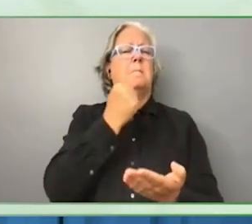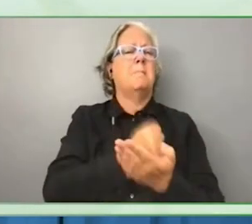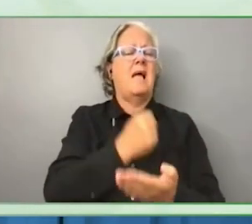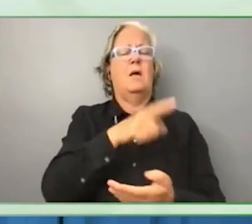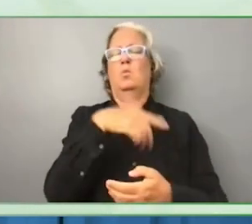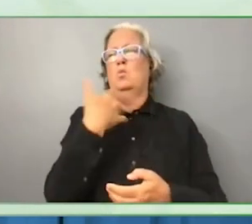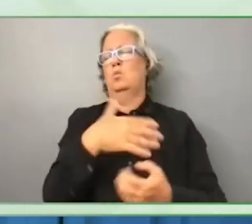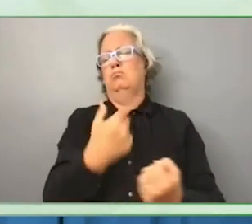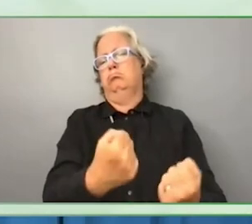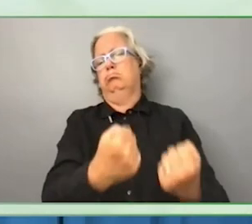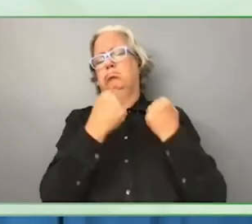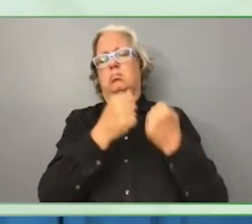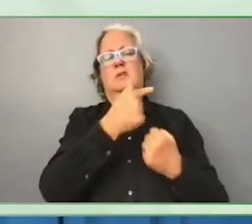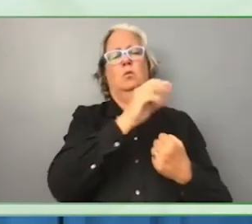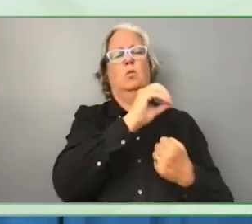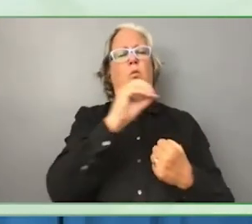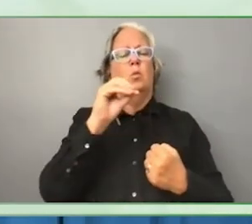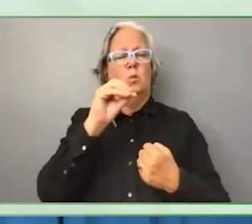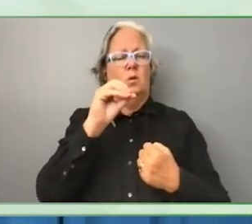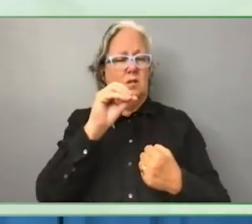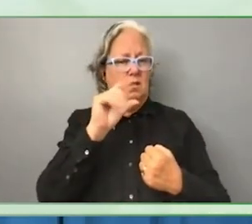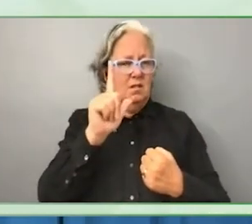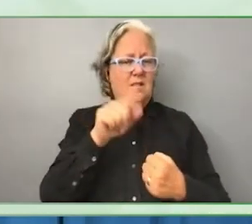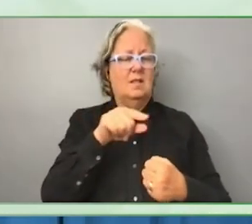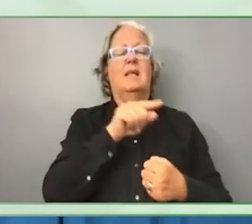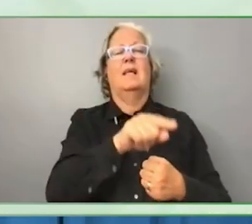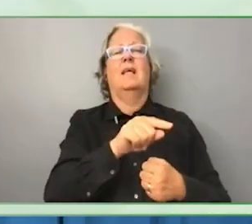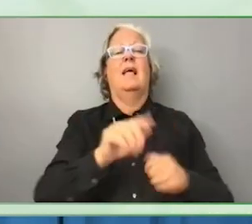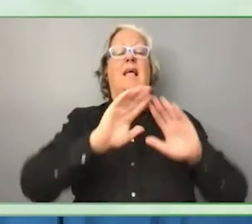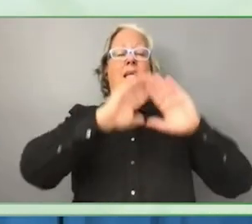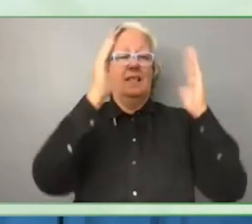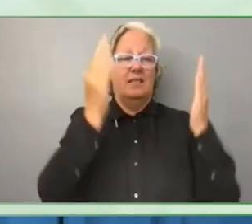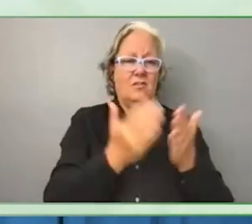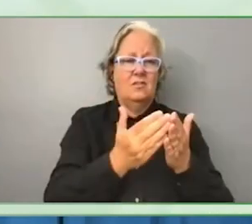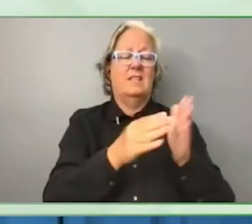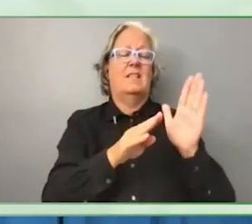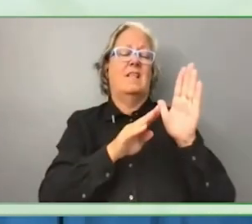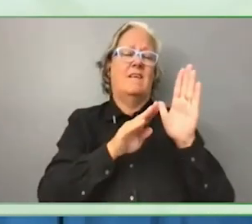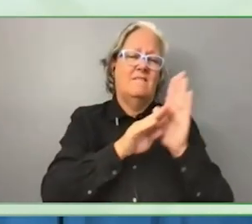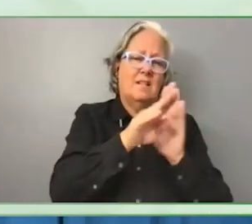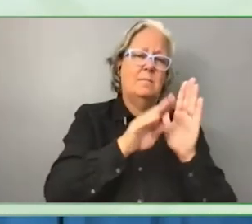International development Association and it is part of a